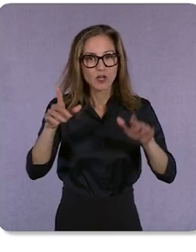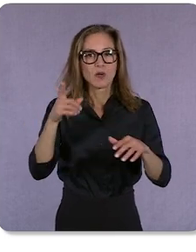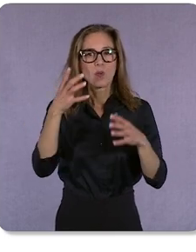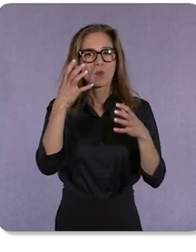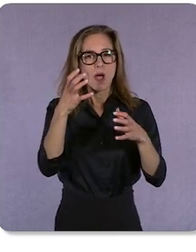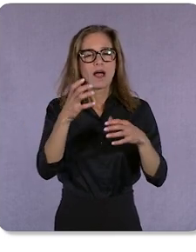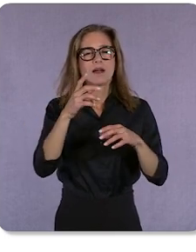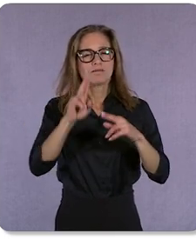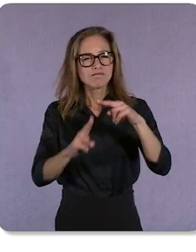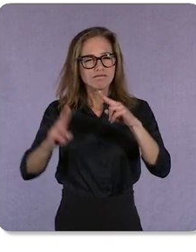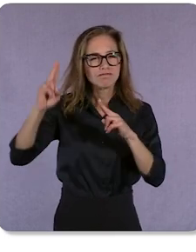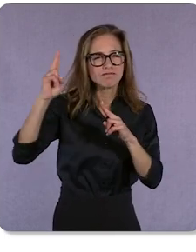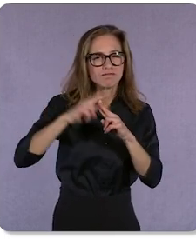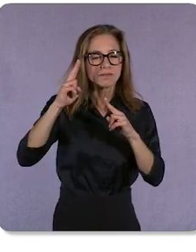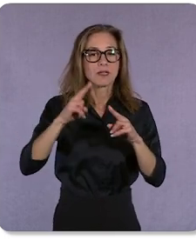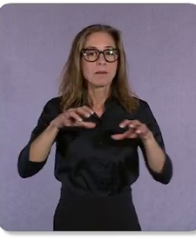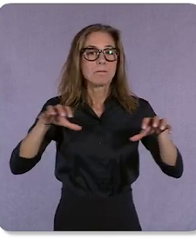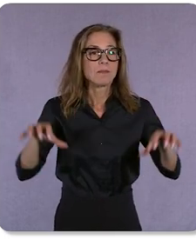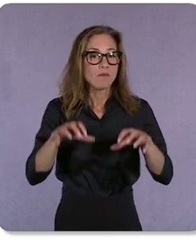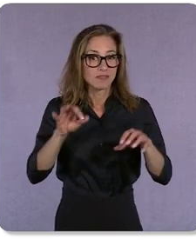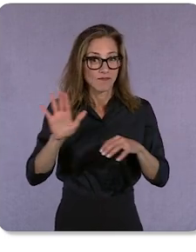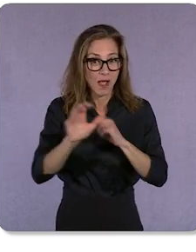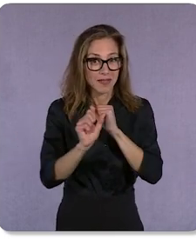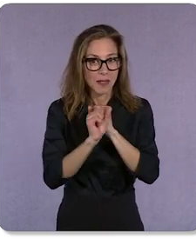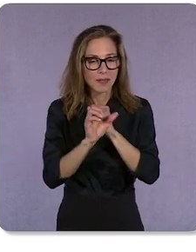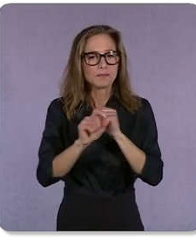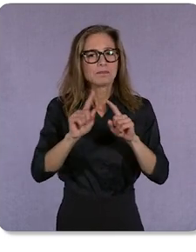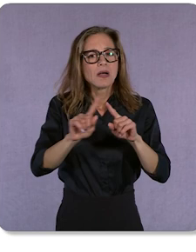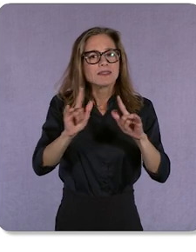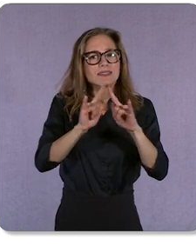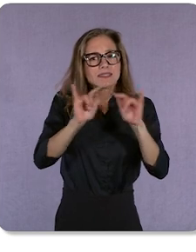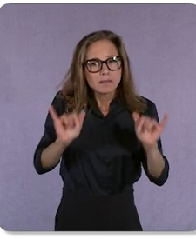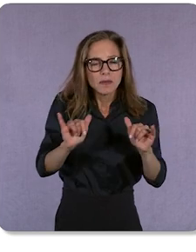not just the performance of their campaigns, ...but also the performance of each and every